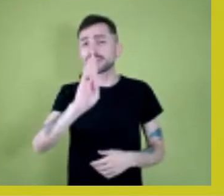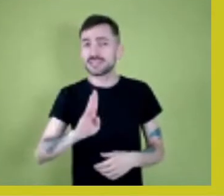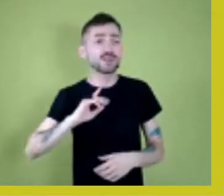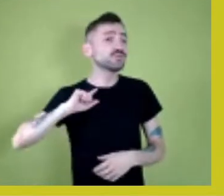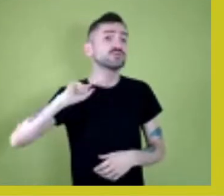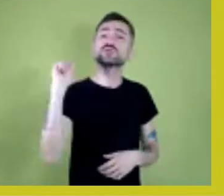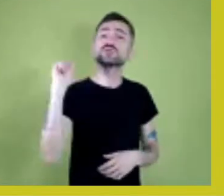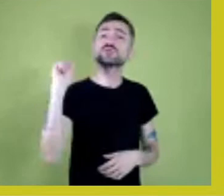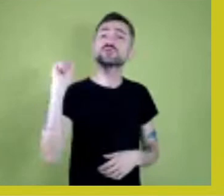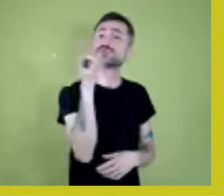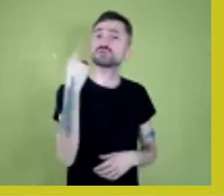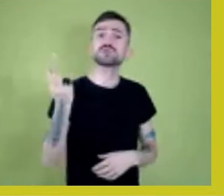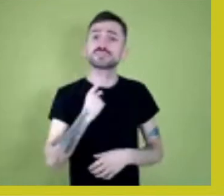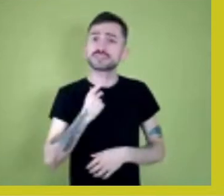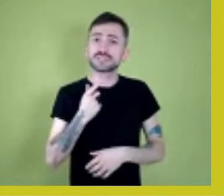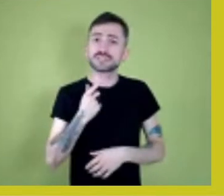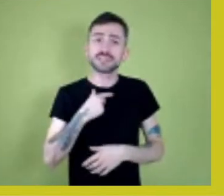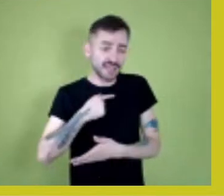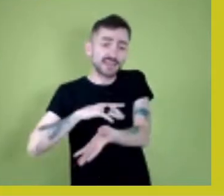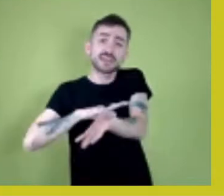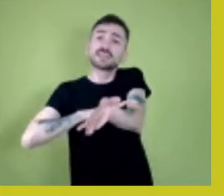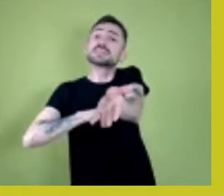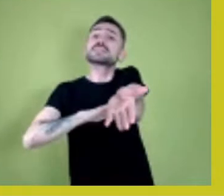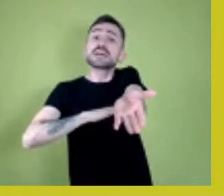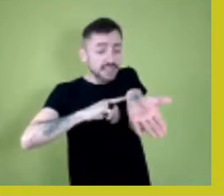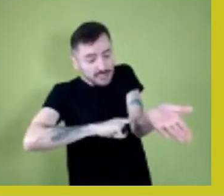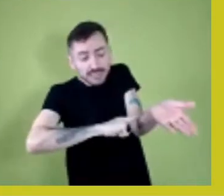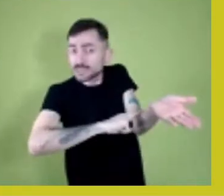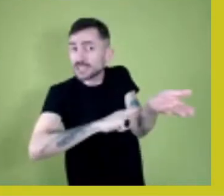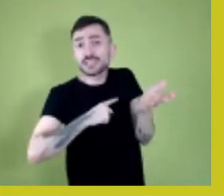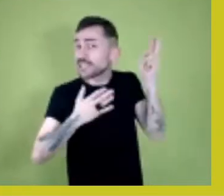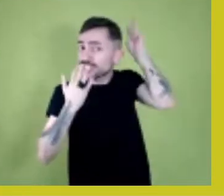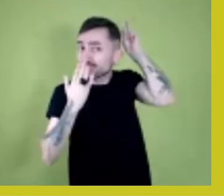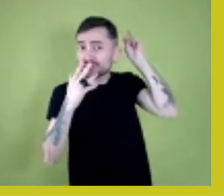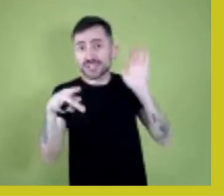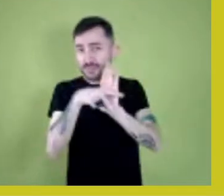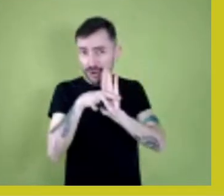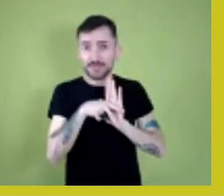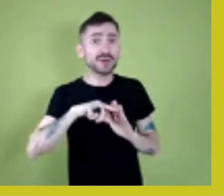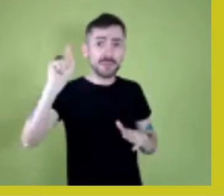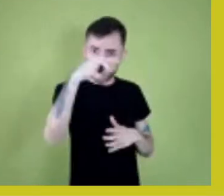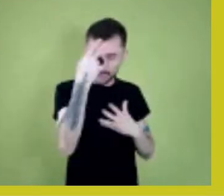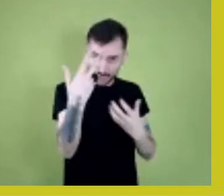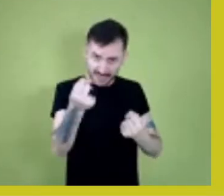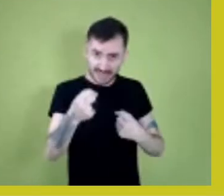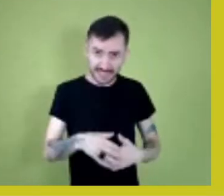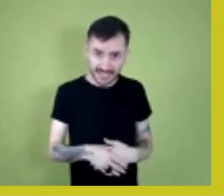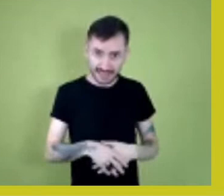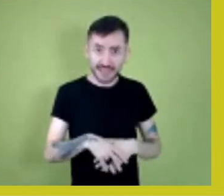but that’s not always recognized. Like Márcia Mura says, that’s not always taught at school.